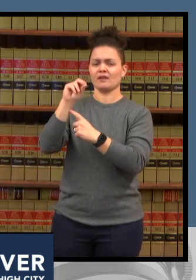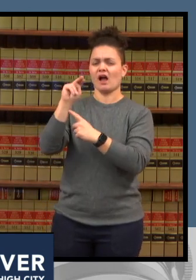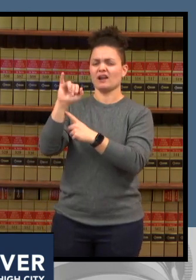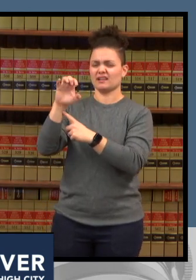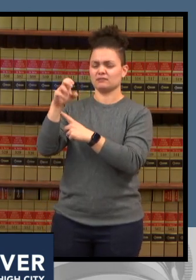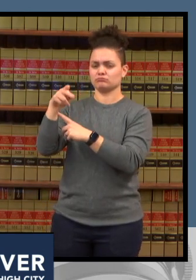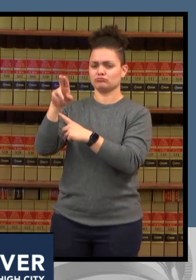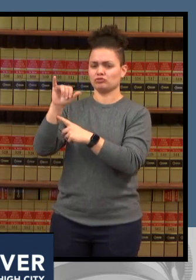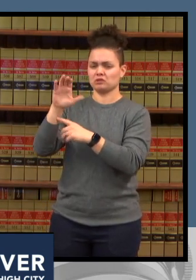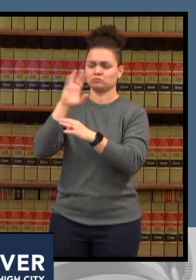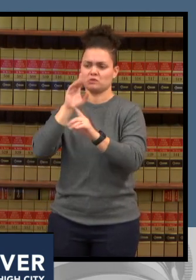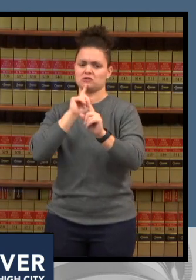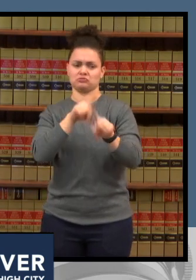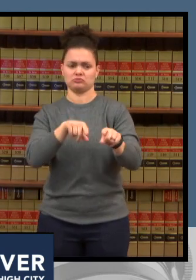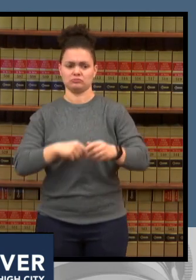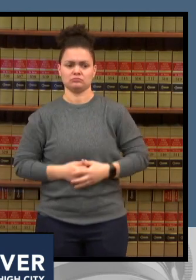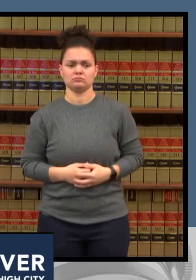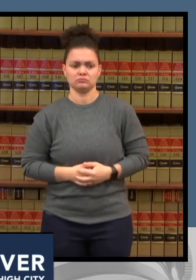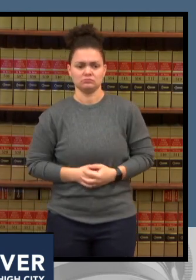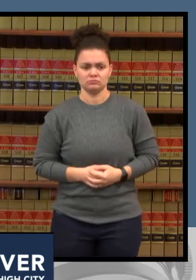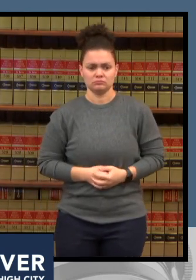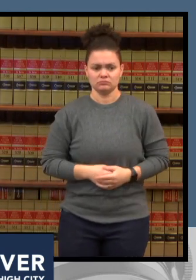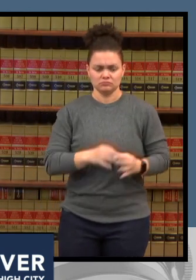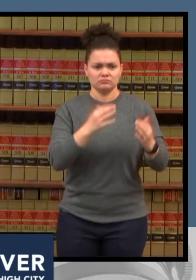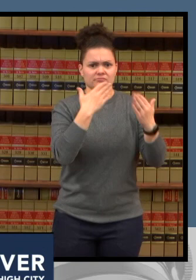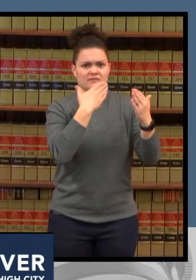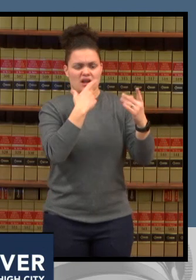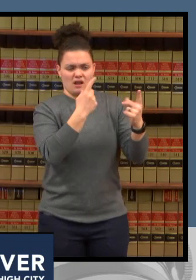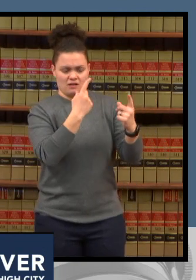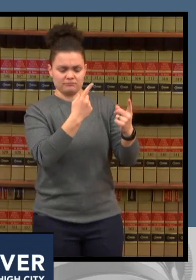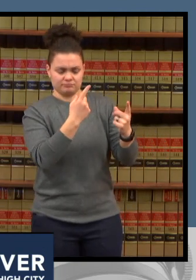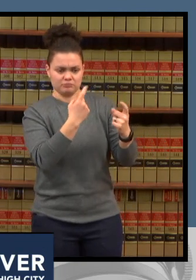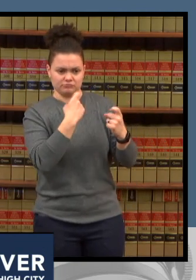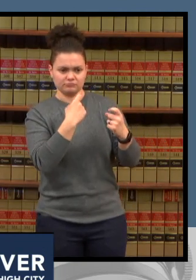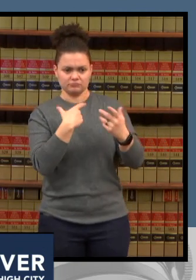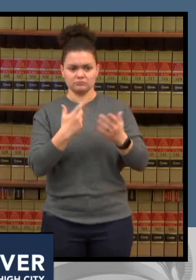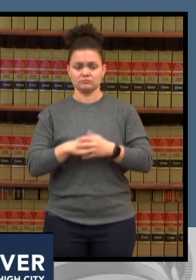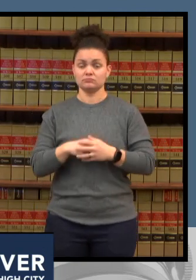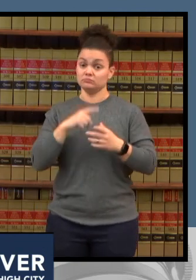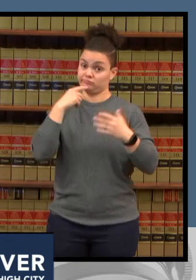um thank you for the question so it is a challenging situation when all the hospitals